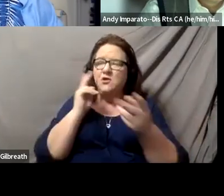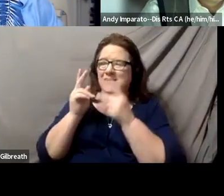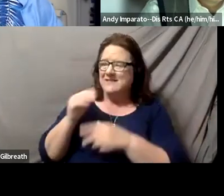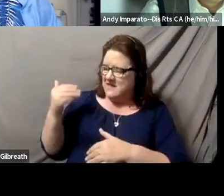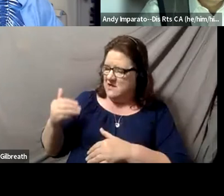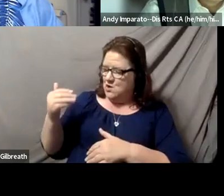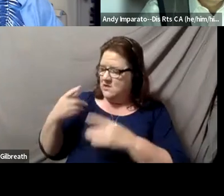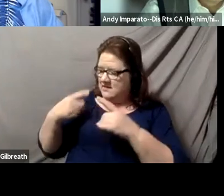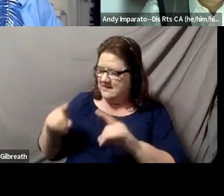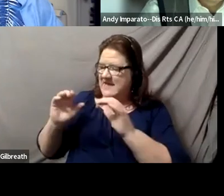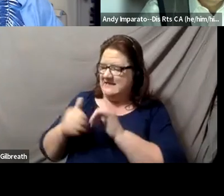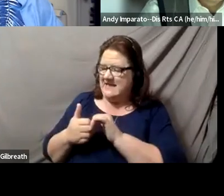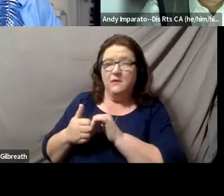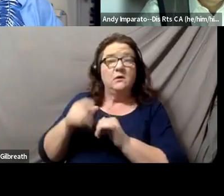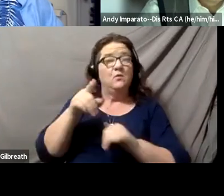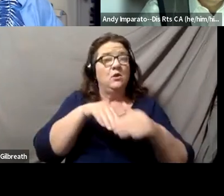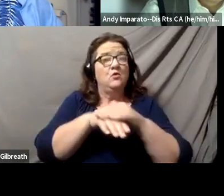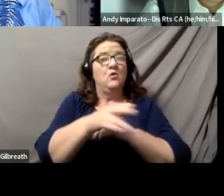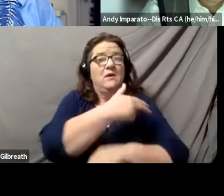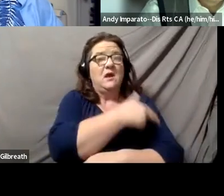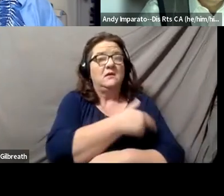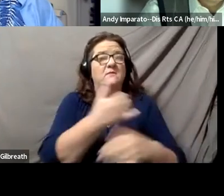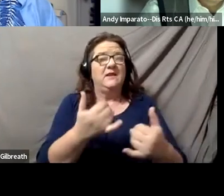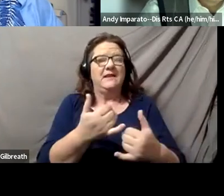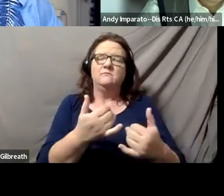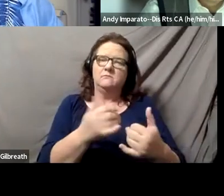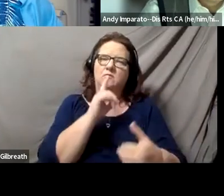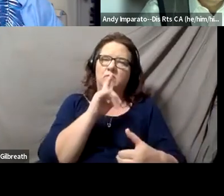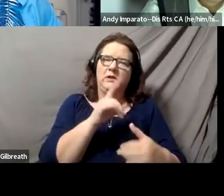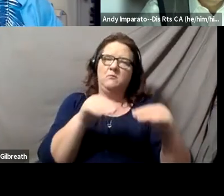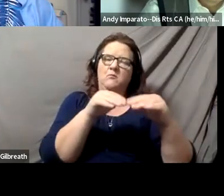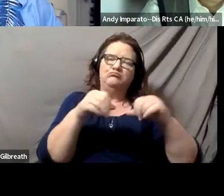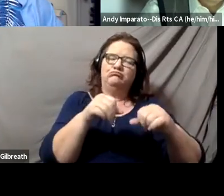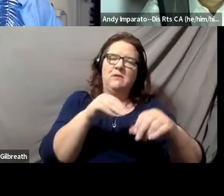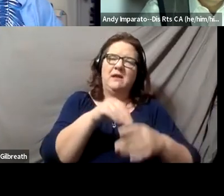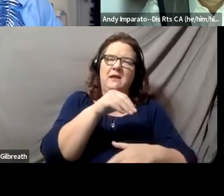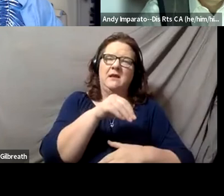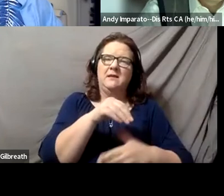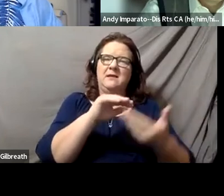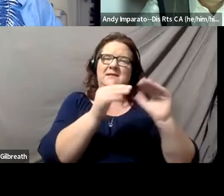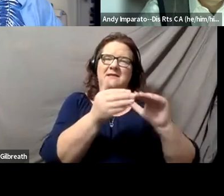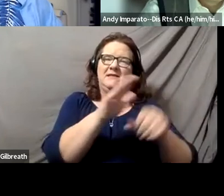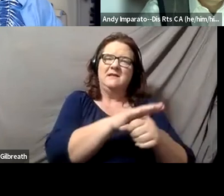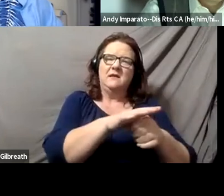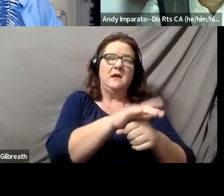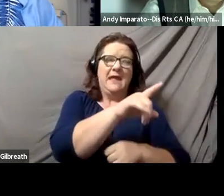I mean you go into hospitals today, certainly in urban areas and the staff are much more racially diverse.